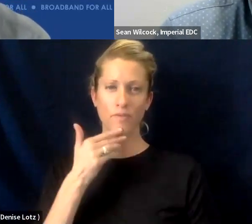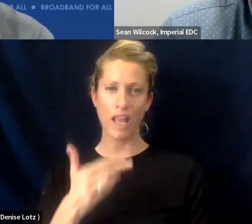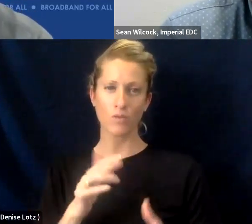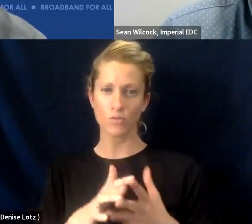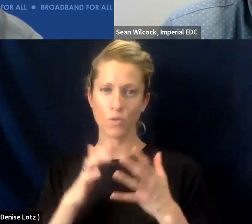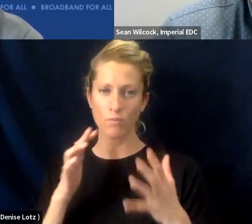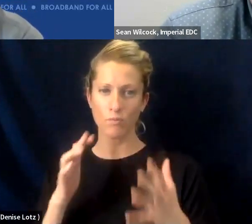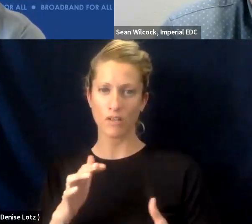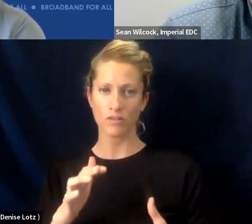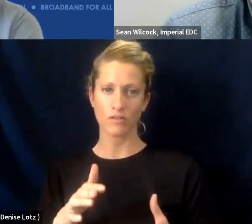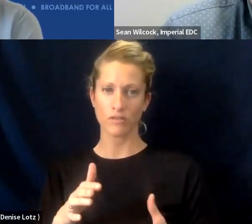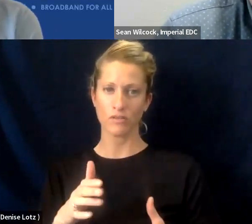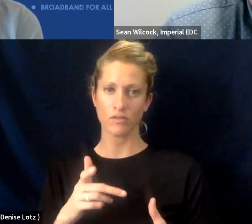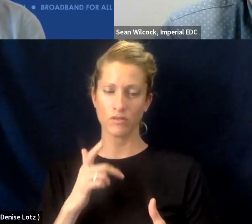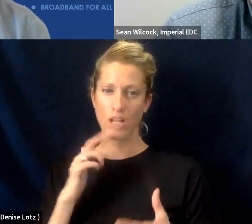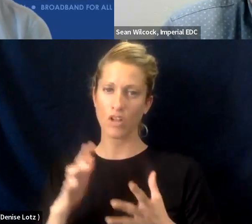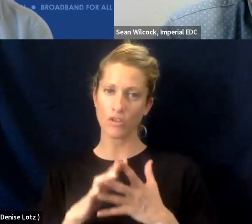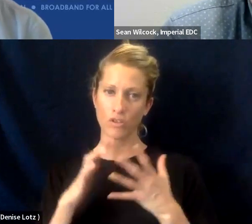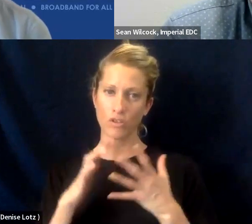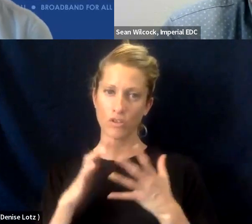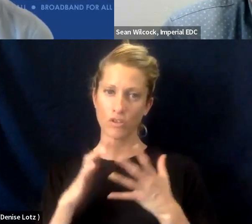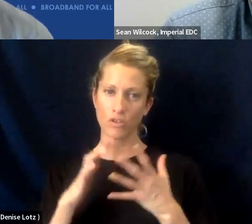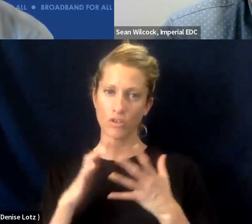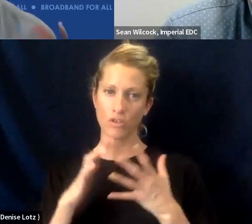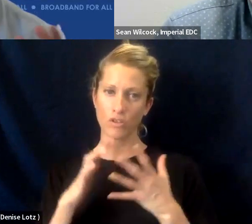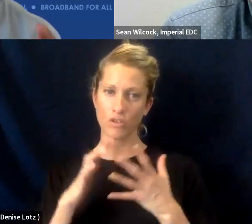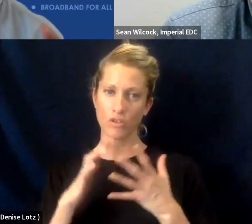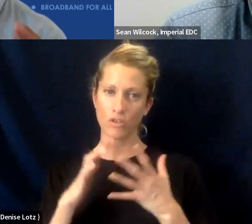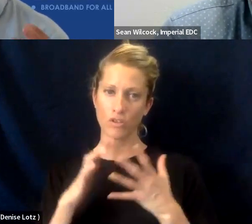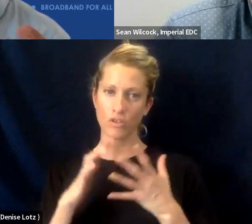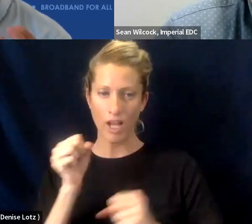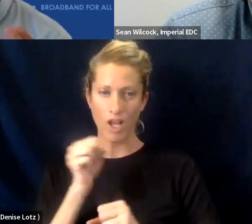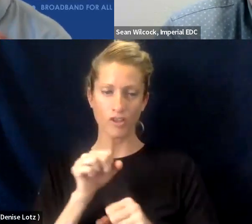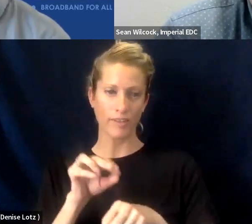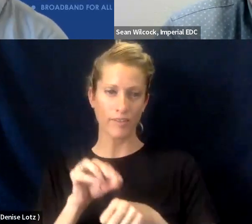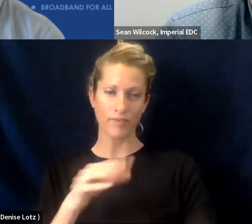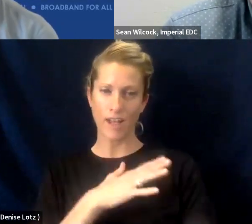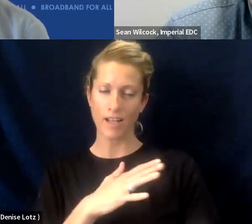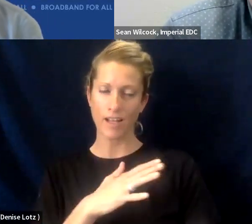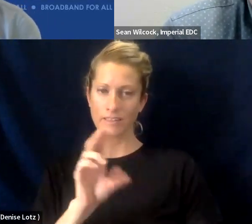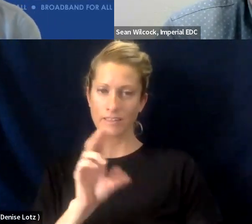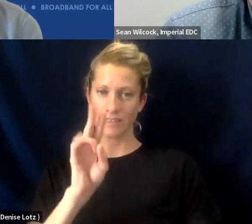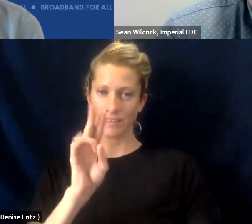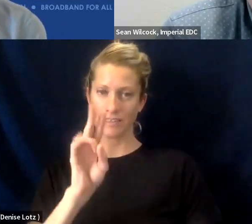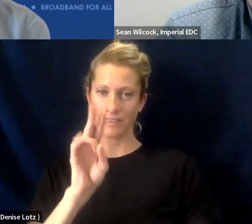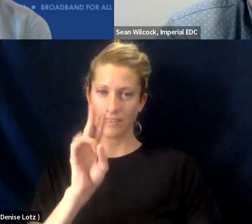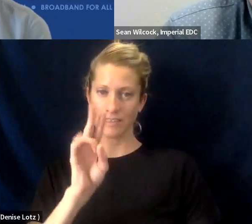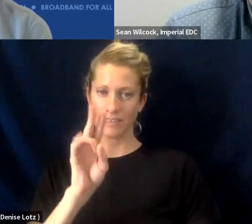Lots of great strategies, ideas, and advice and again, 77% of enrolled households are